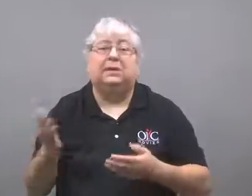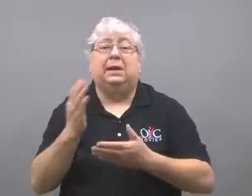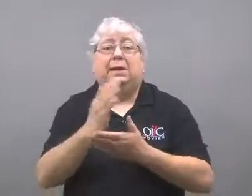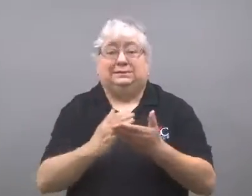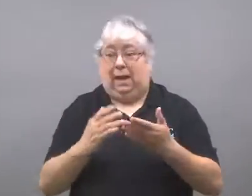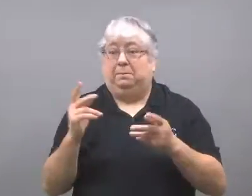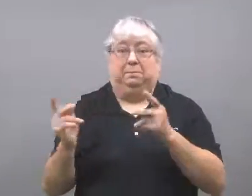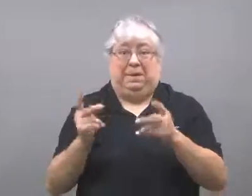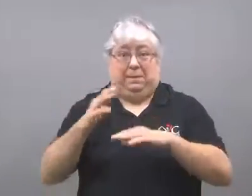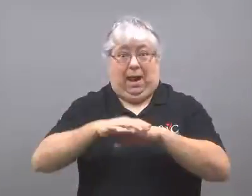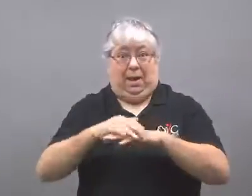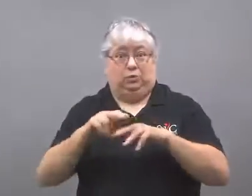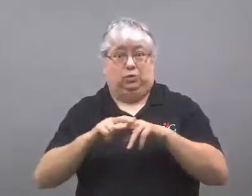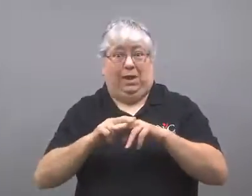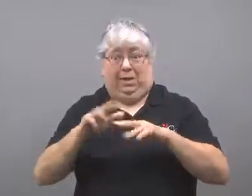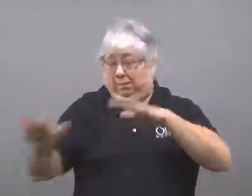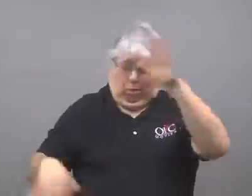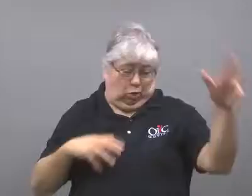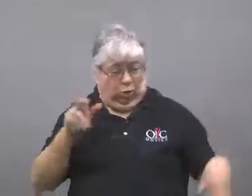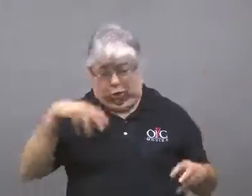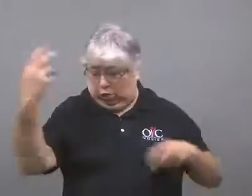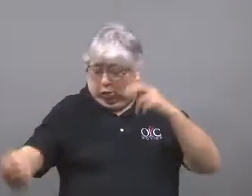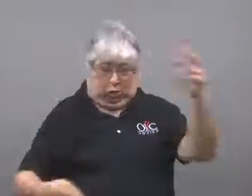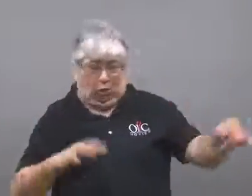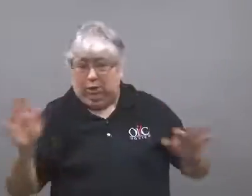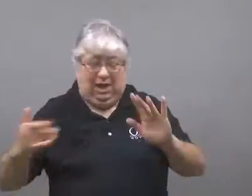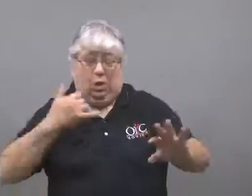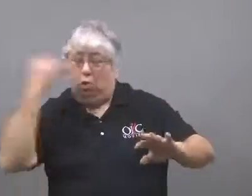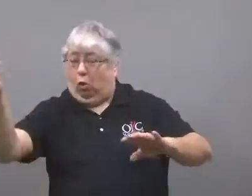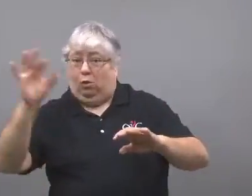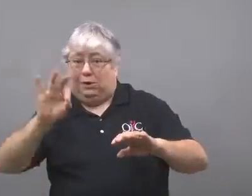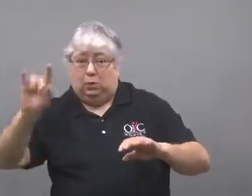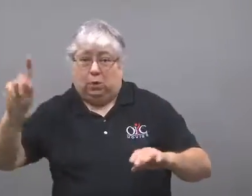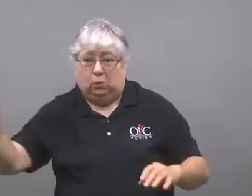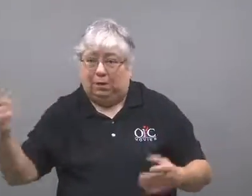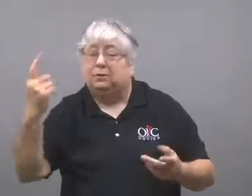Some passengers who were tossed about were able to call 911.